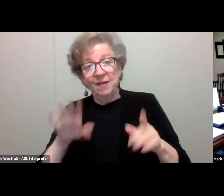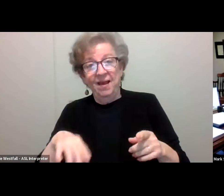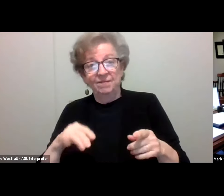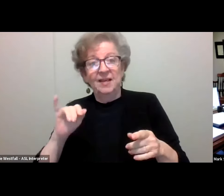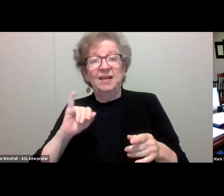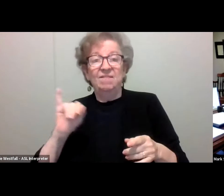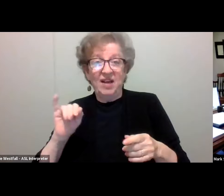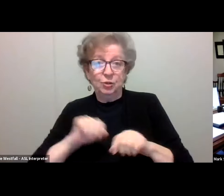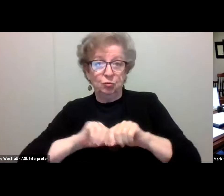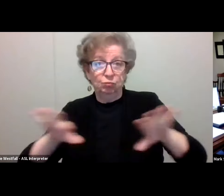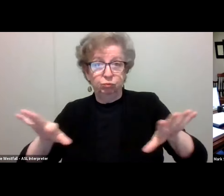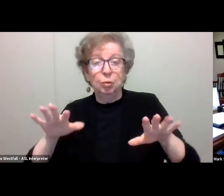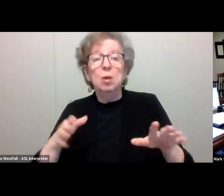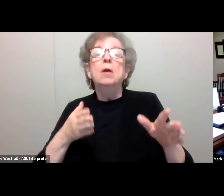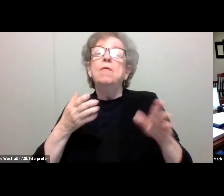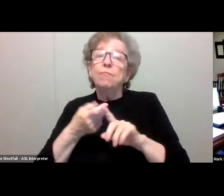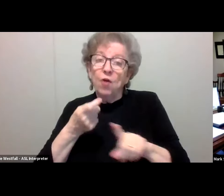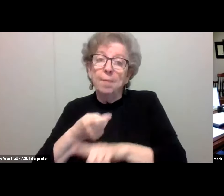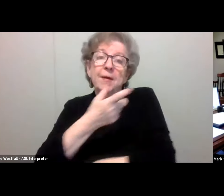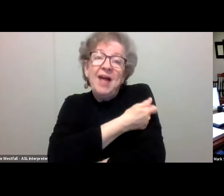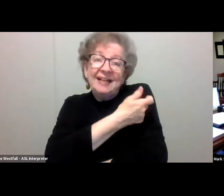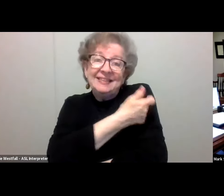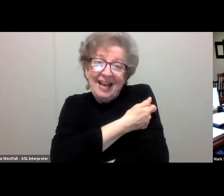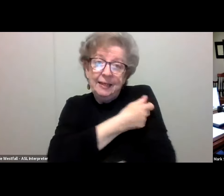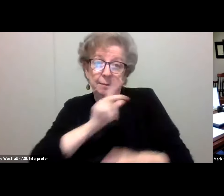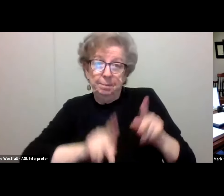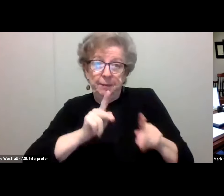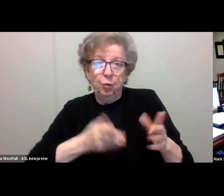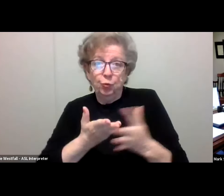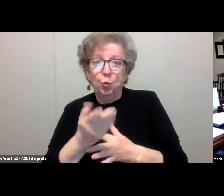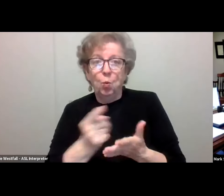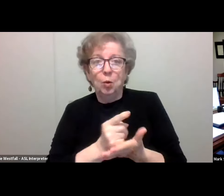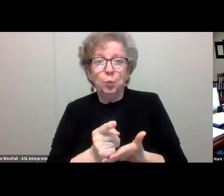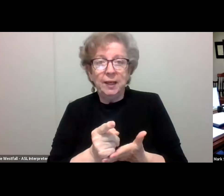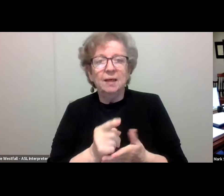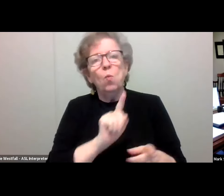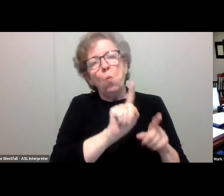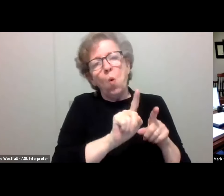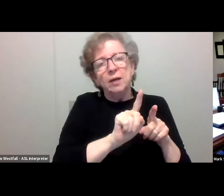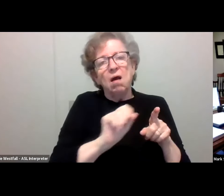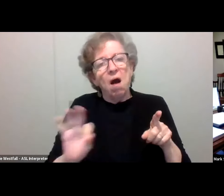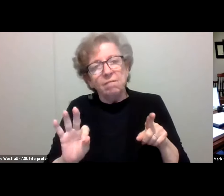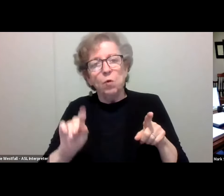among vaccinated individuals over a one-week period was 1 in 1,567.